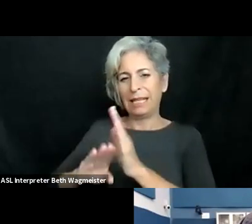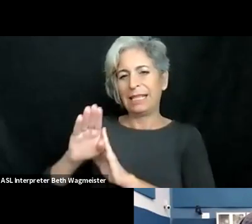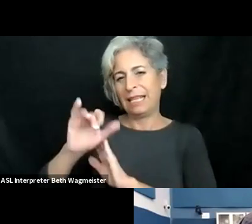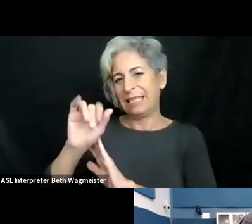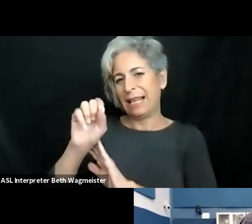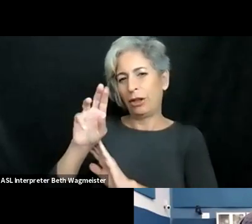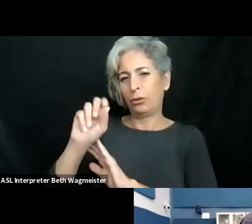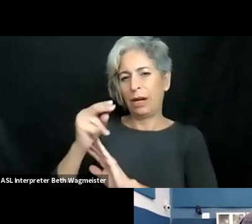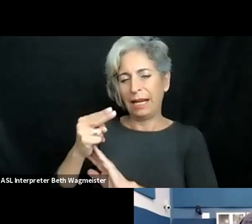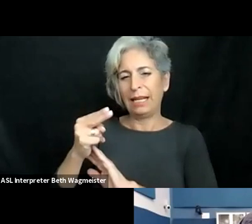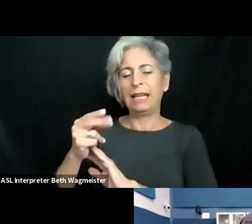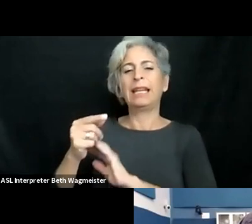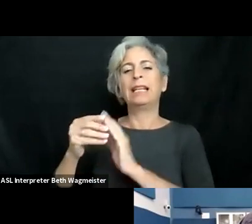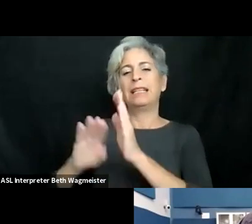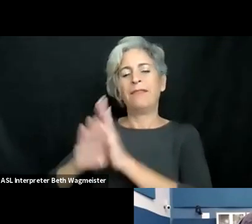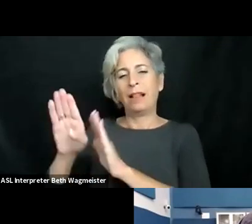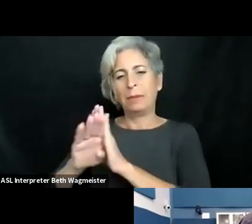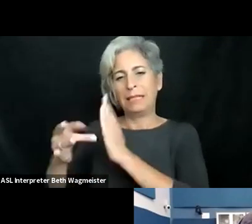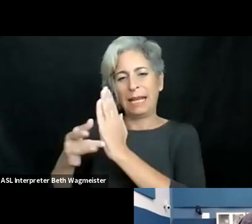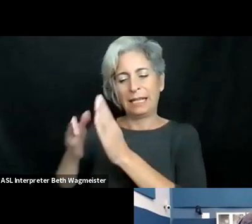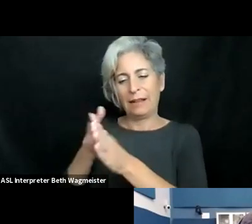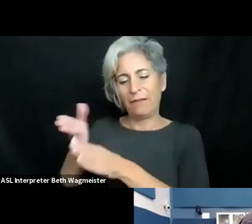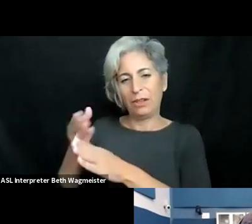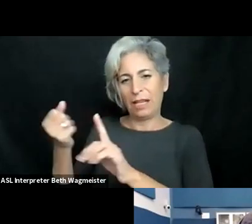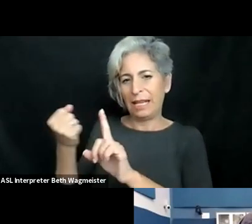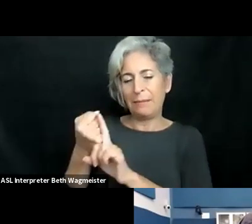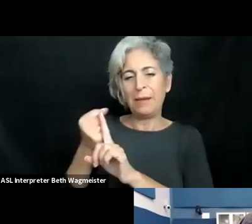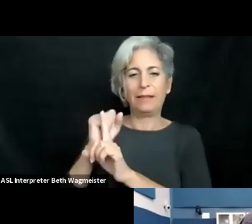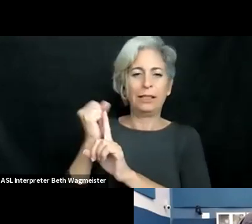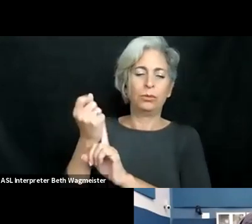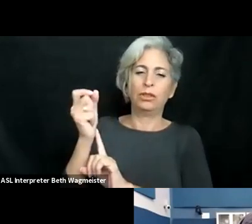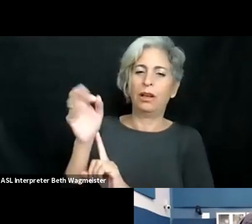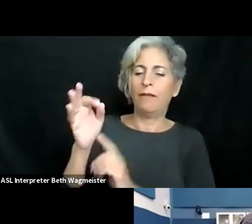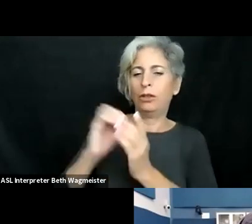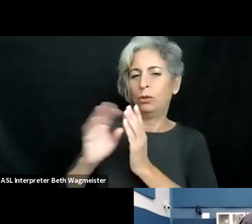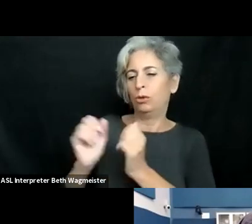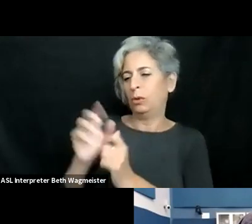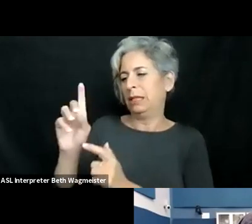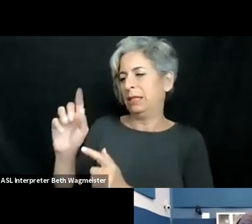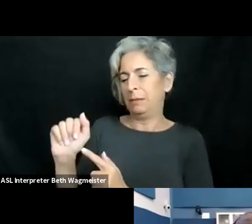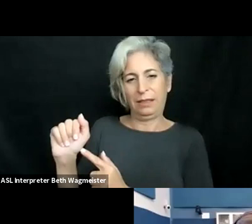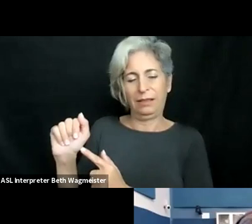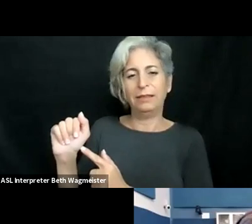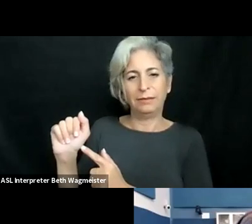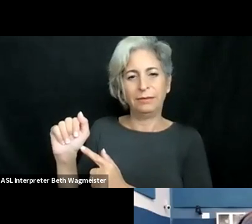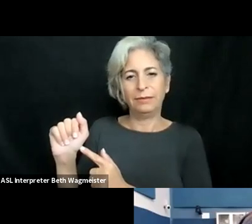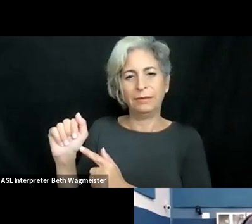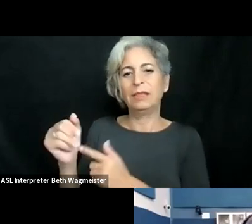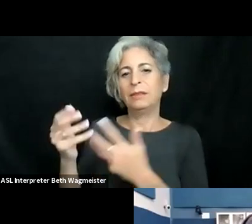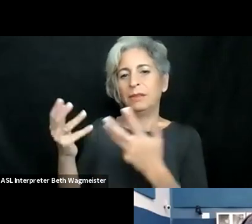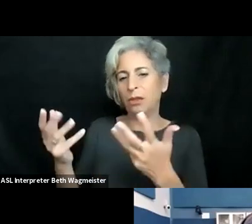and therefore I have more than 30 years experience about the accelerating development in the technical fields